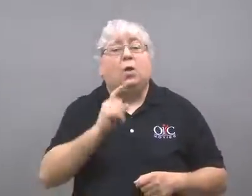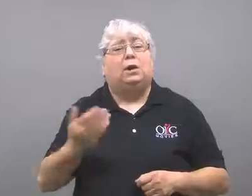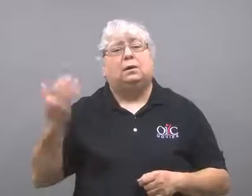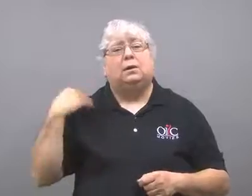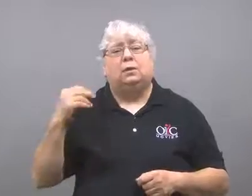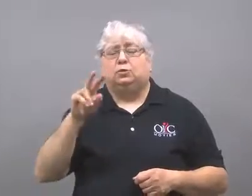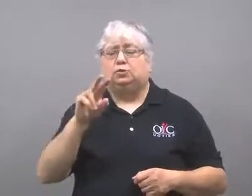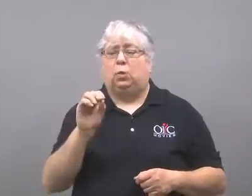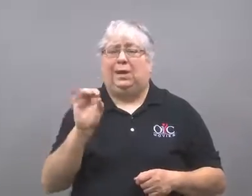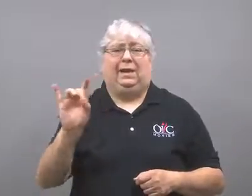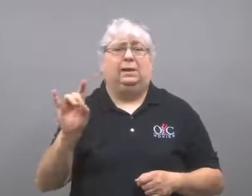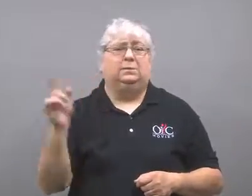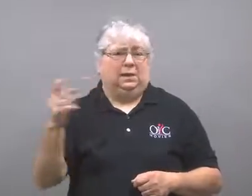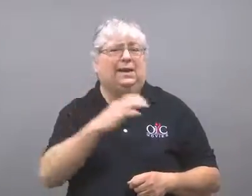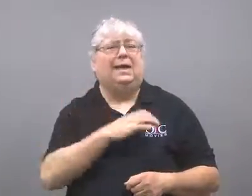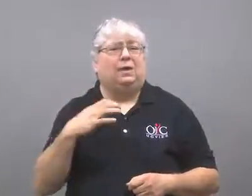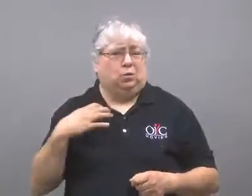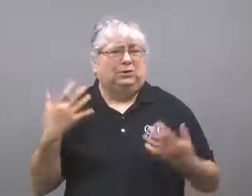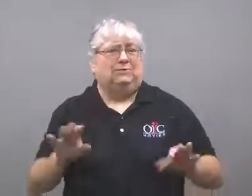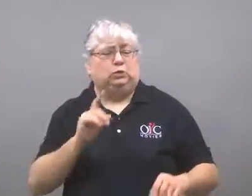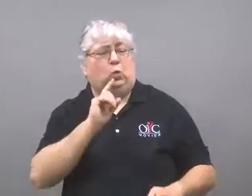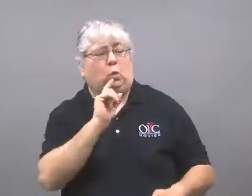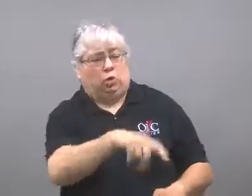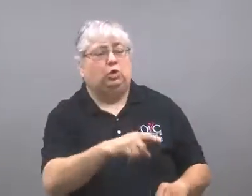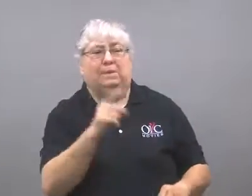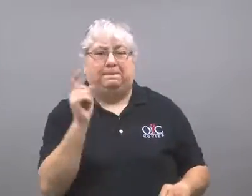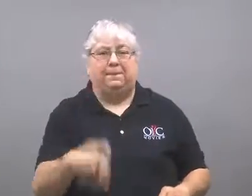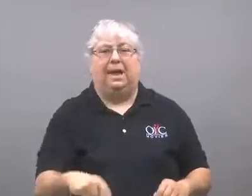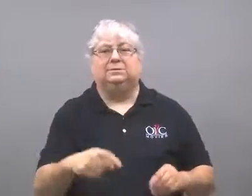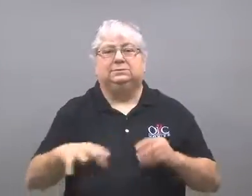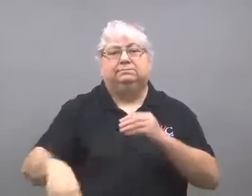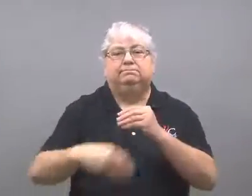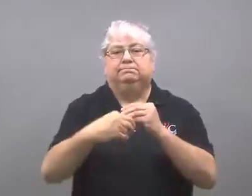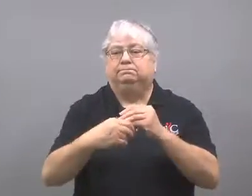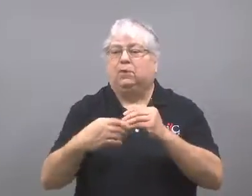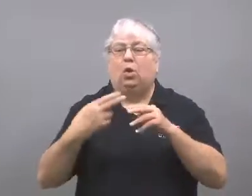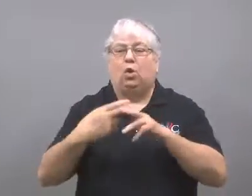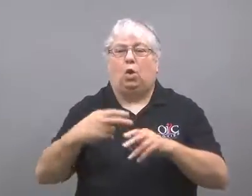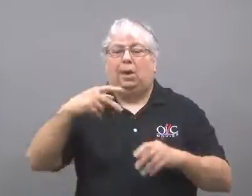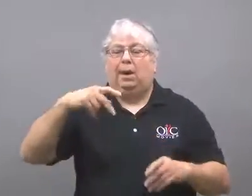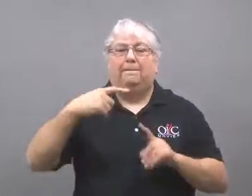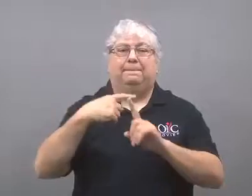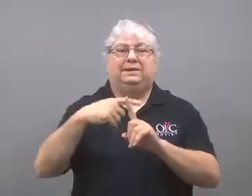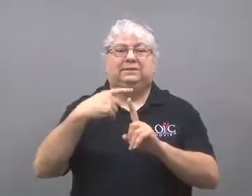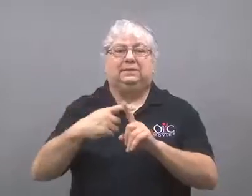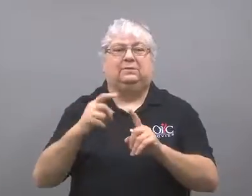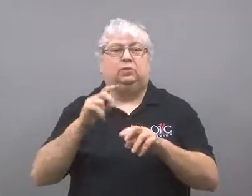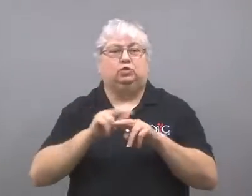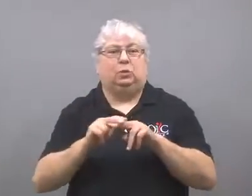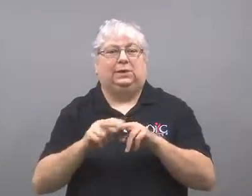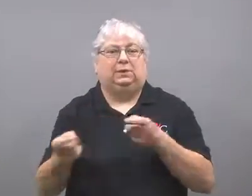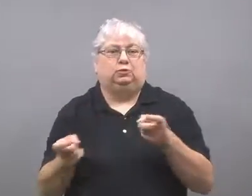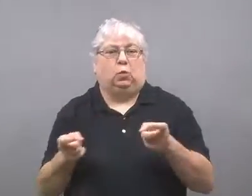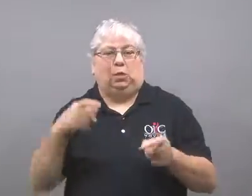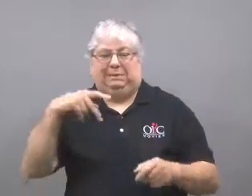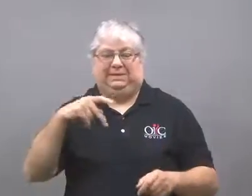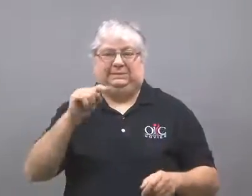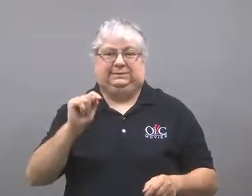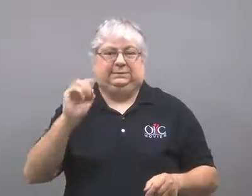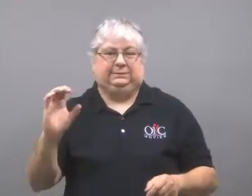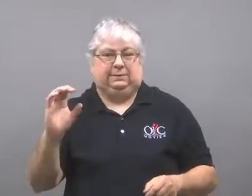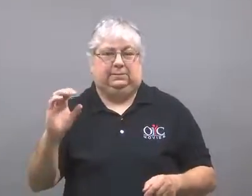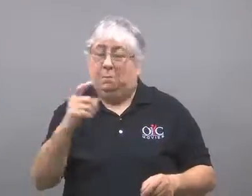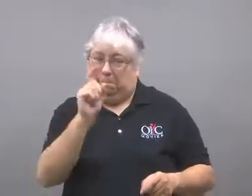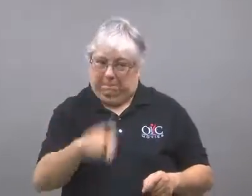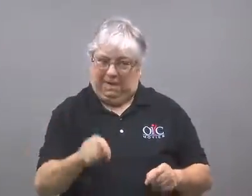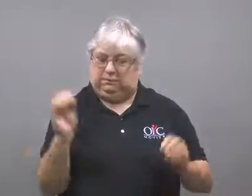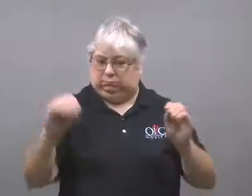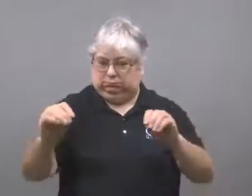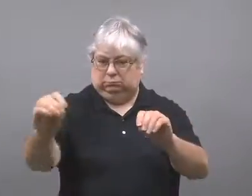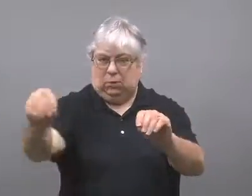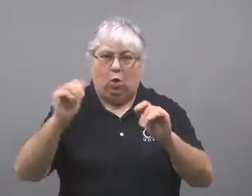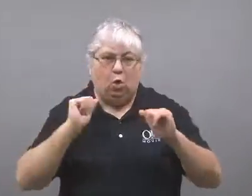In 2008 Congress had mandated a system, Positive Train Control (PTC) be installed